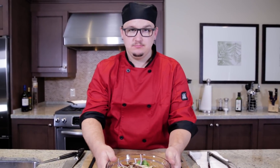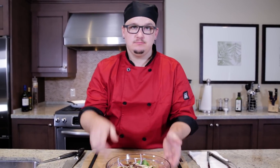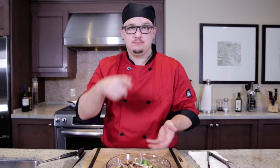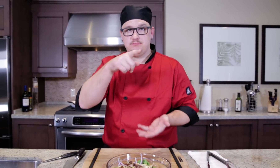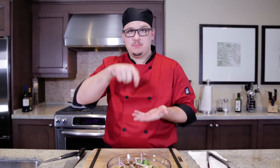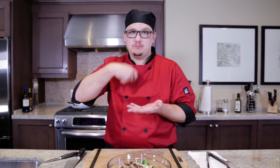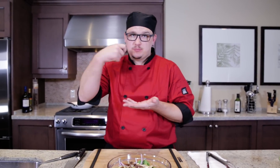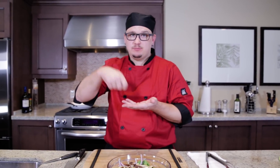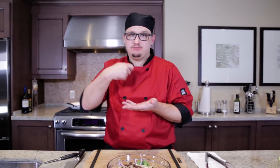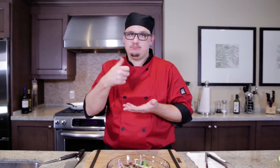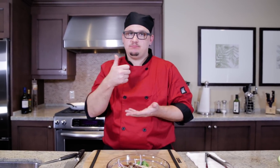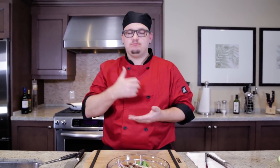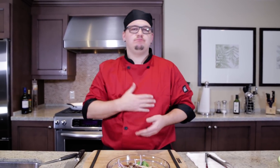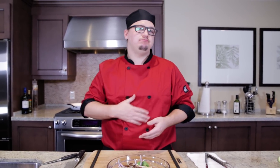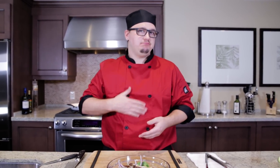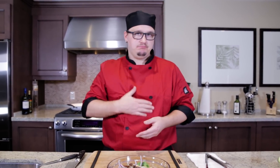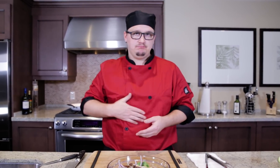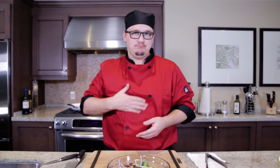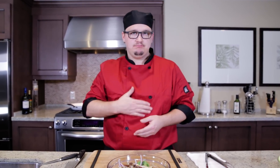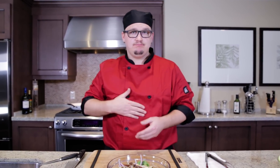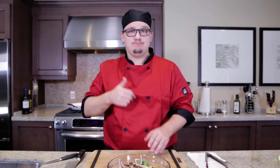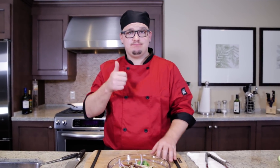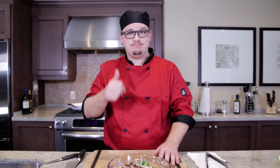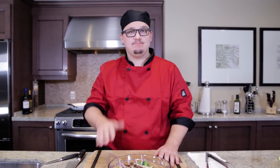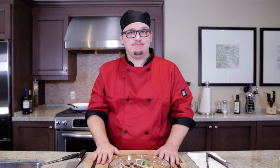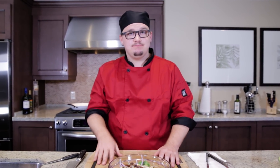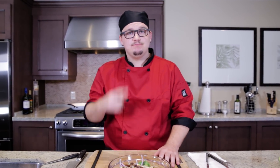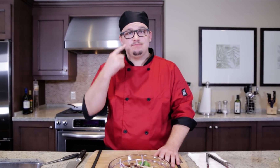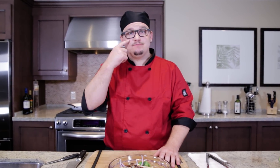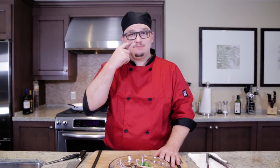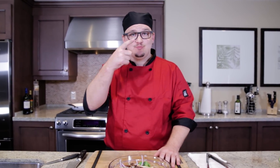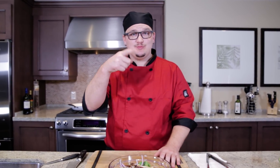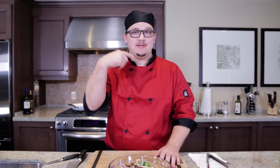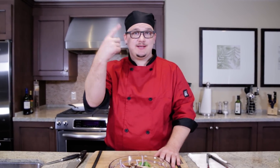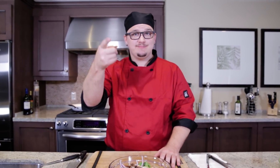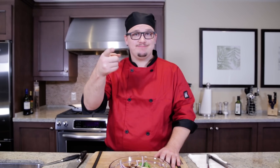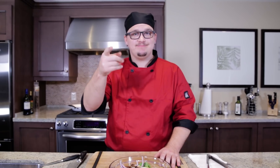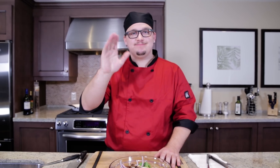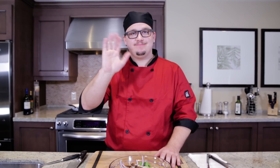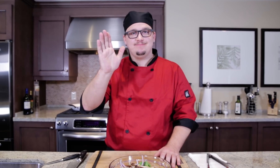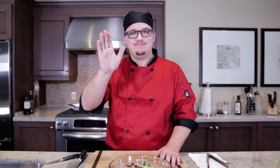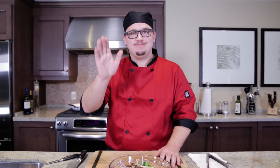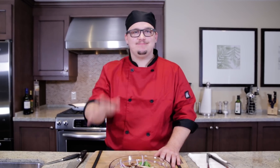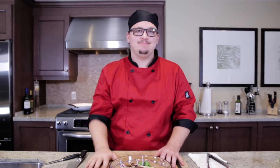I'm sure you'll enjoy eating this delicious salad! See you next time! Bye!